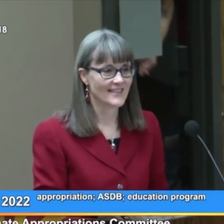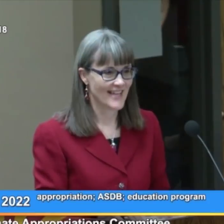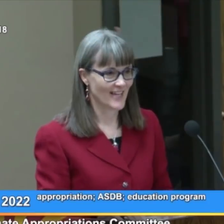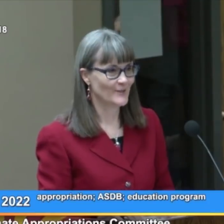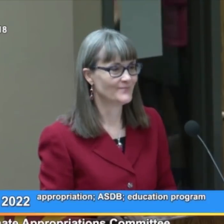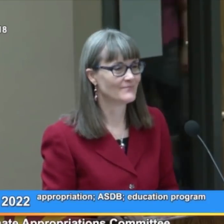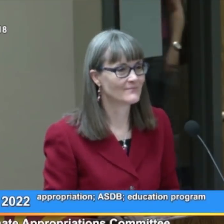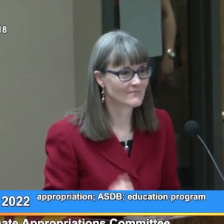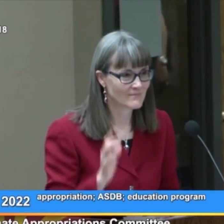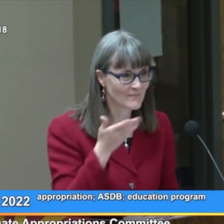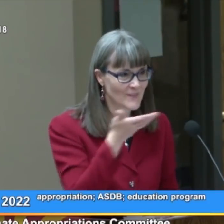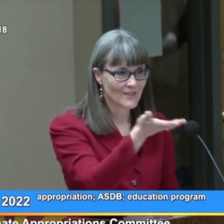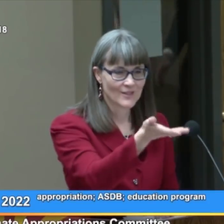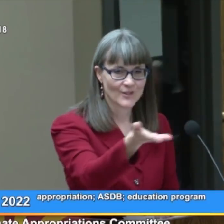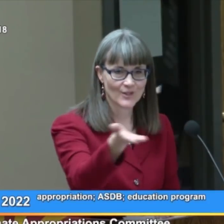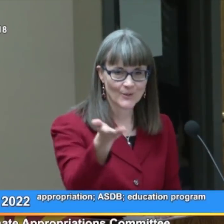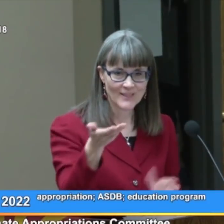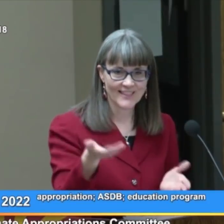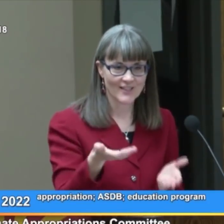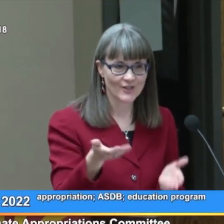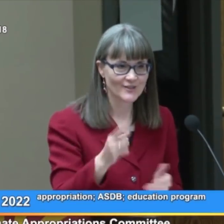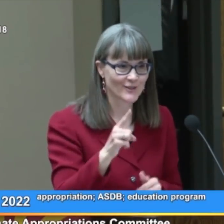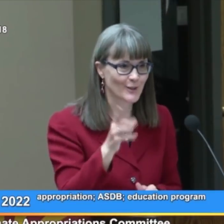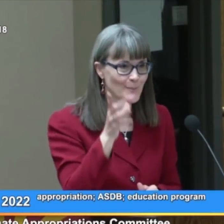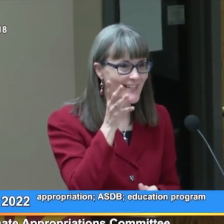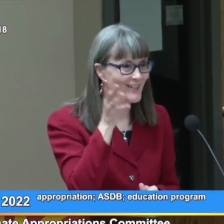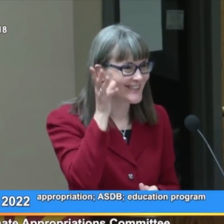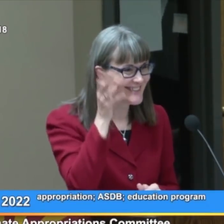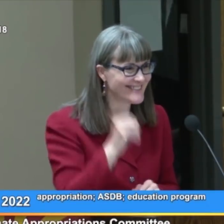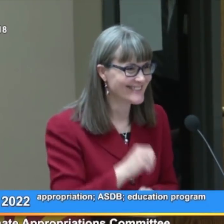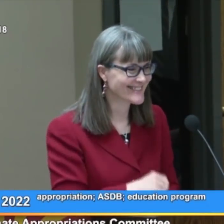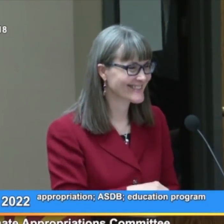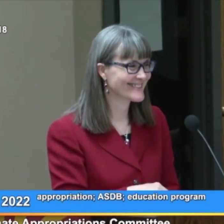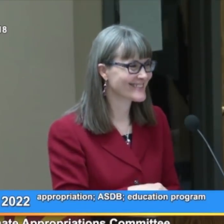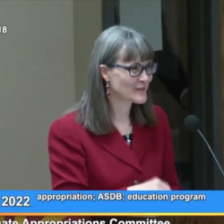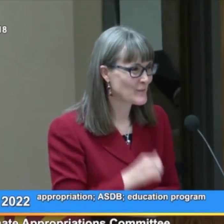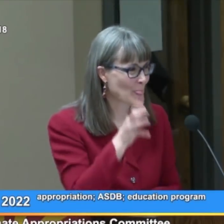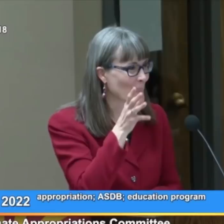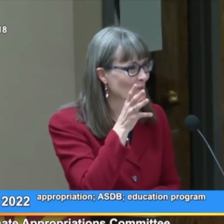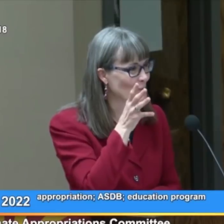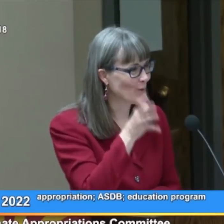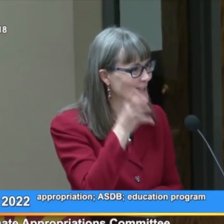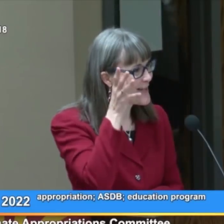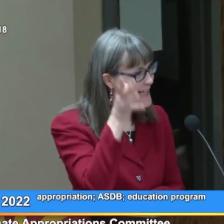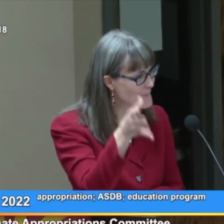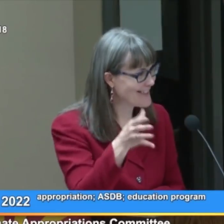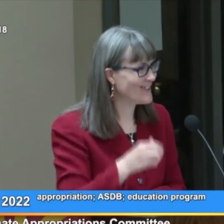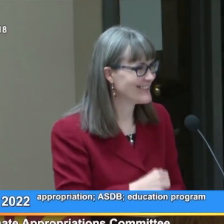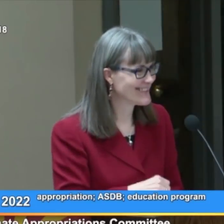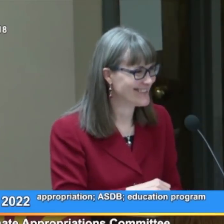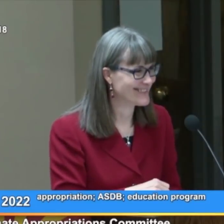Now, you here, you're parents, you are grandparents.